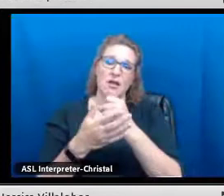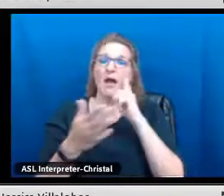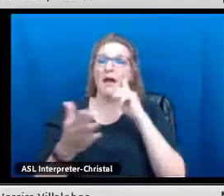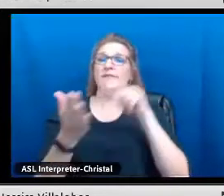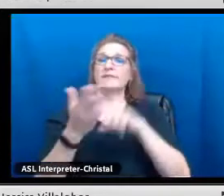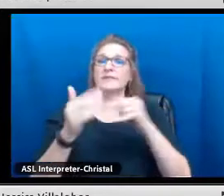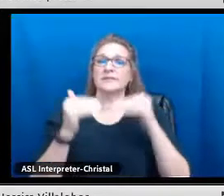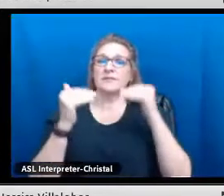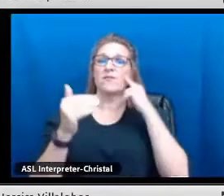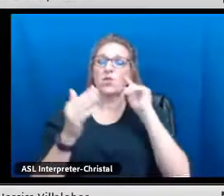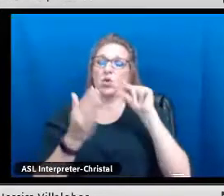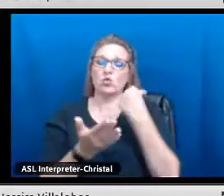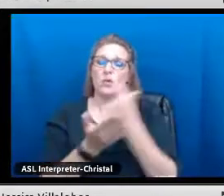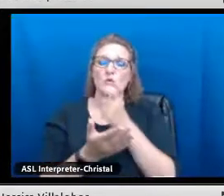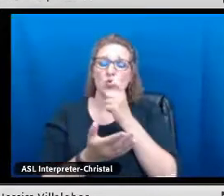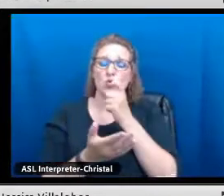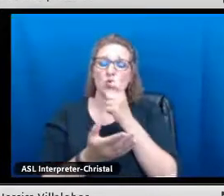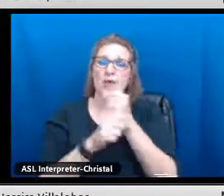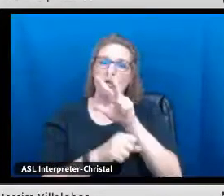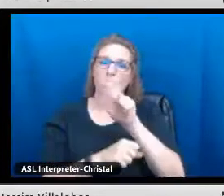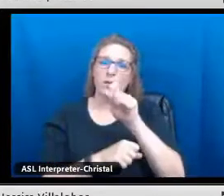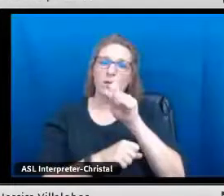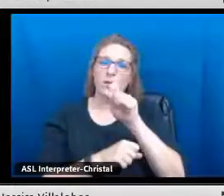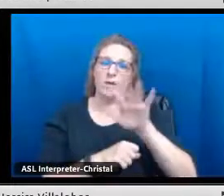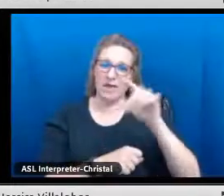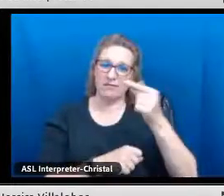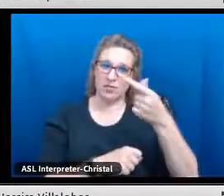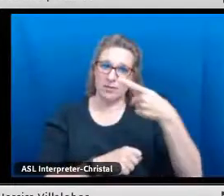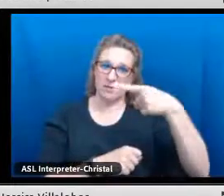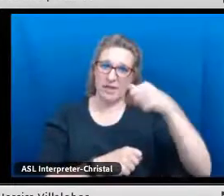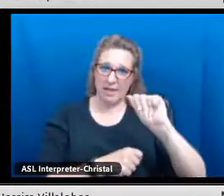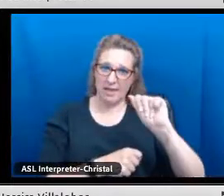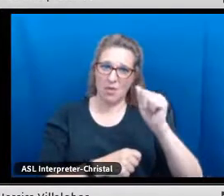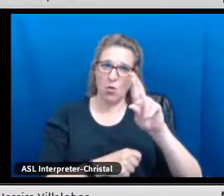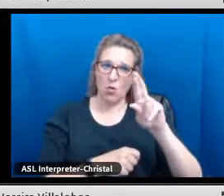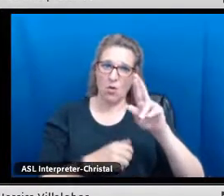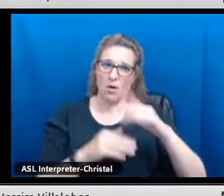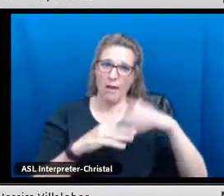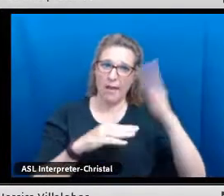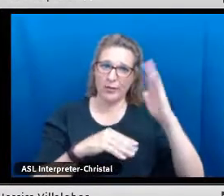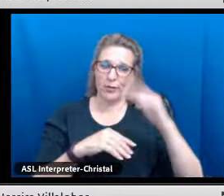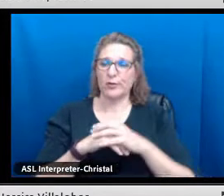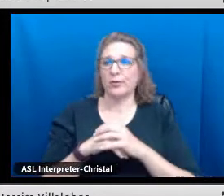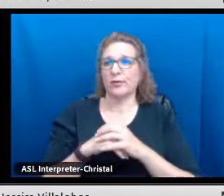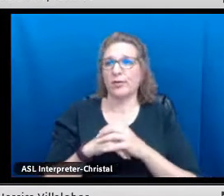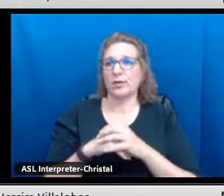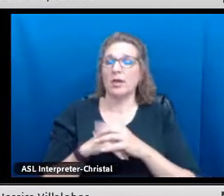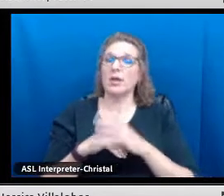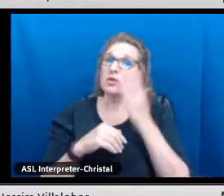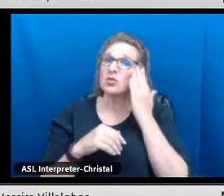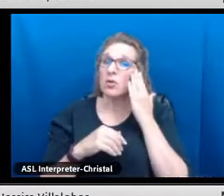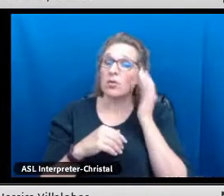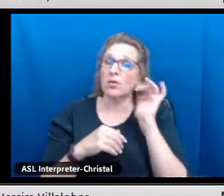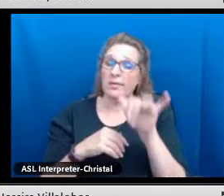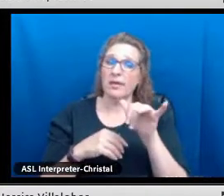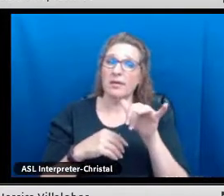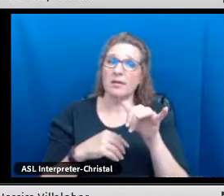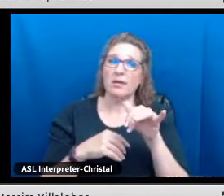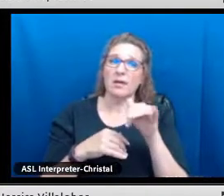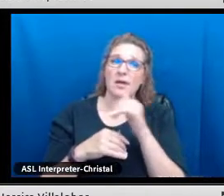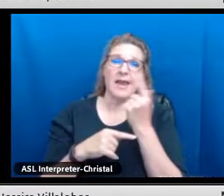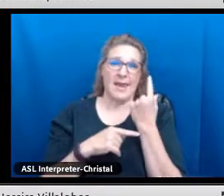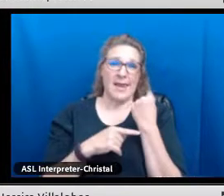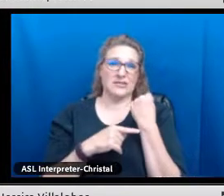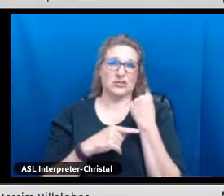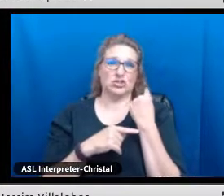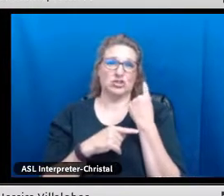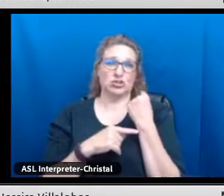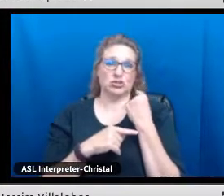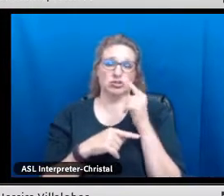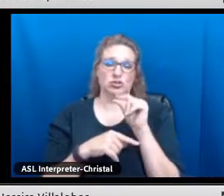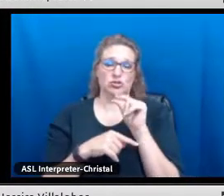a Spanish seal of distinction for our graduates who achieve a 3.5 GPA or higher.